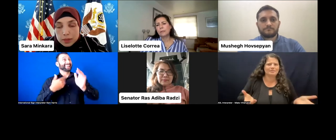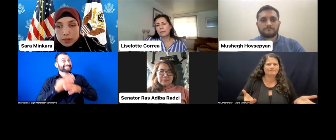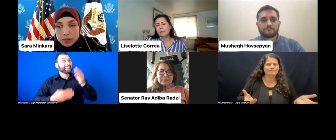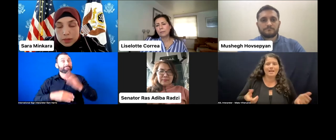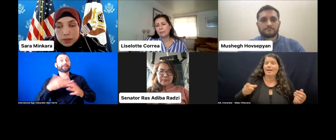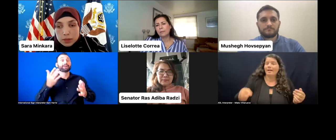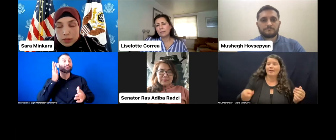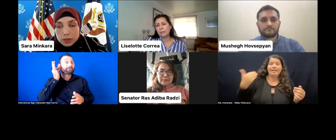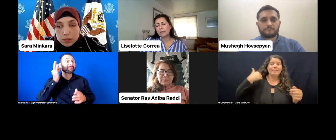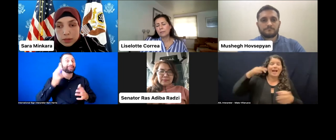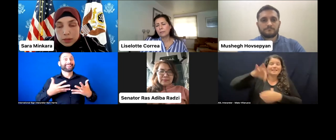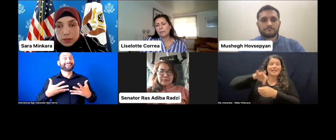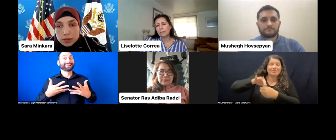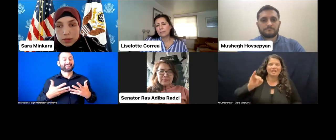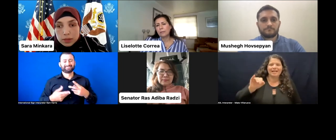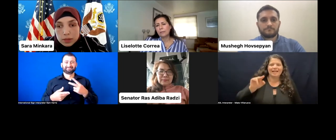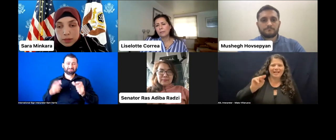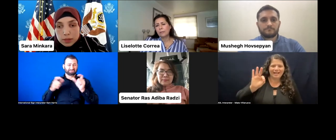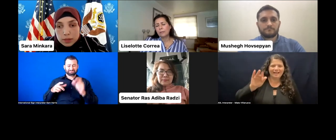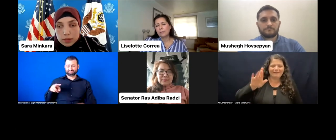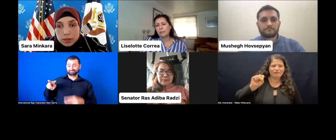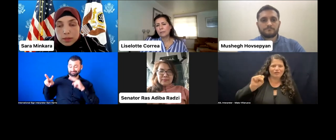it wasn't accessible to vote freely.